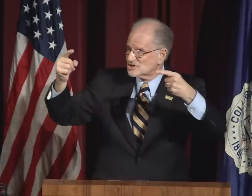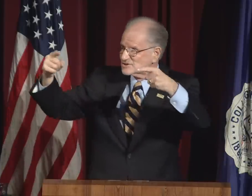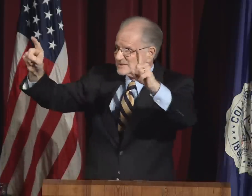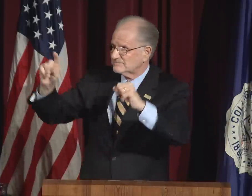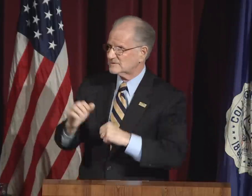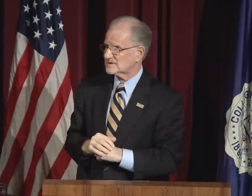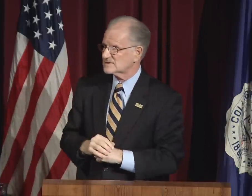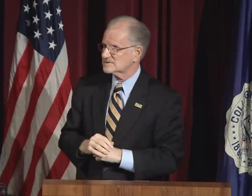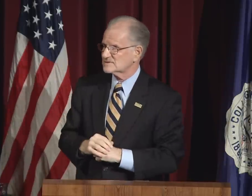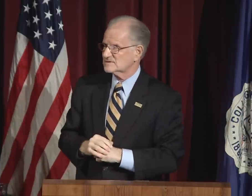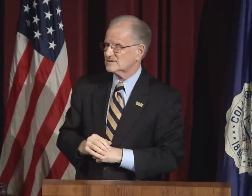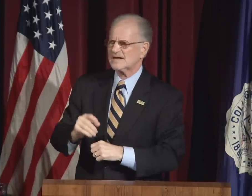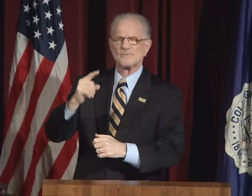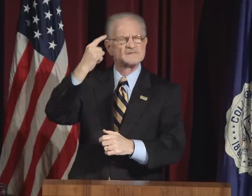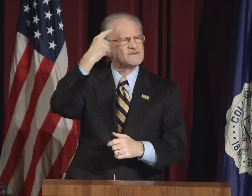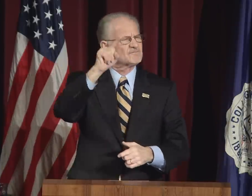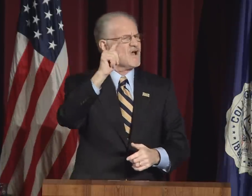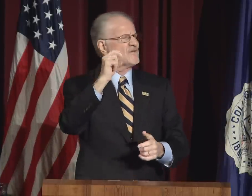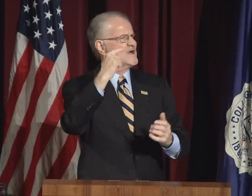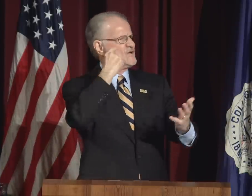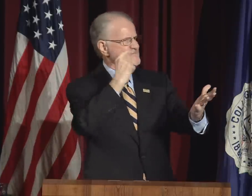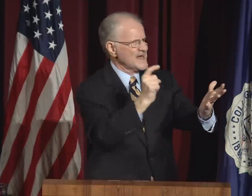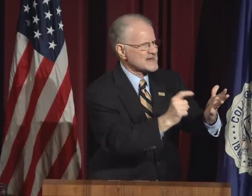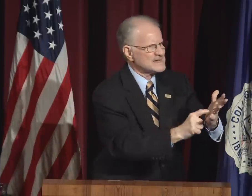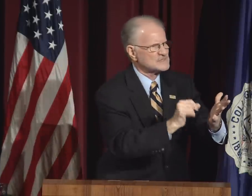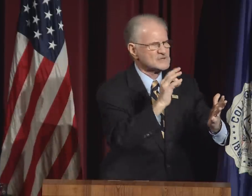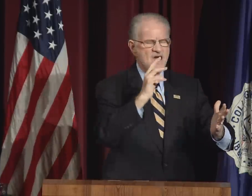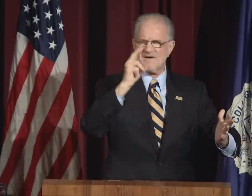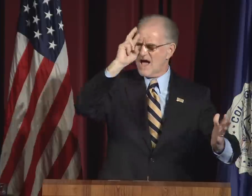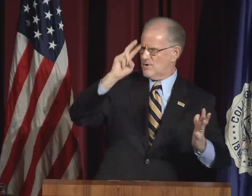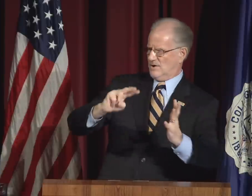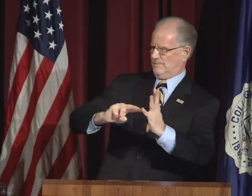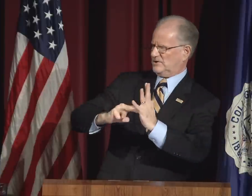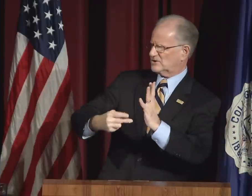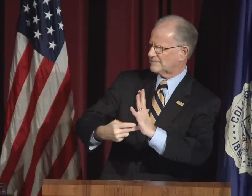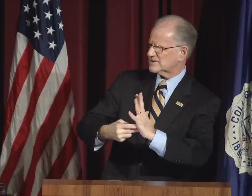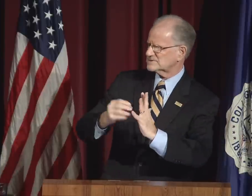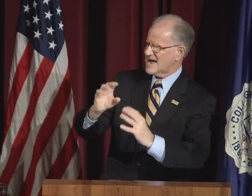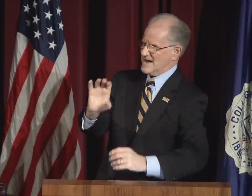It was for the recognition of our abilities and achievements.